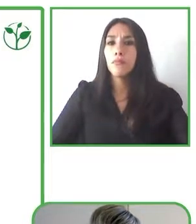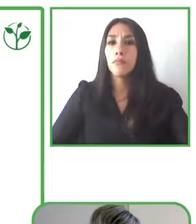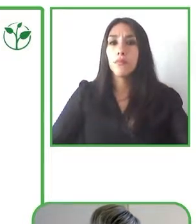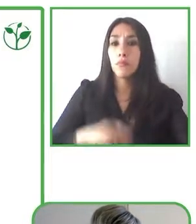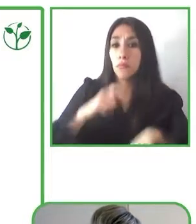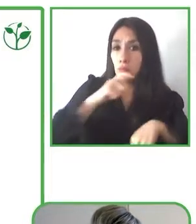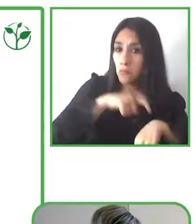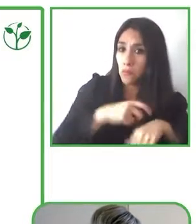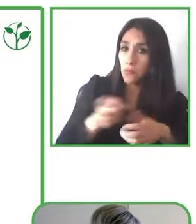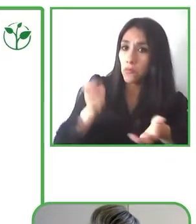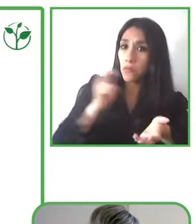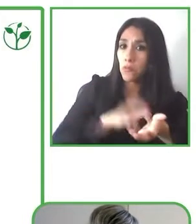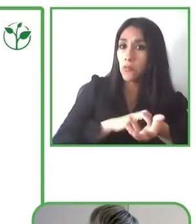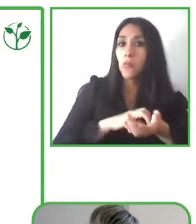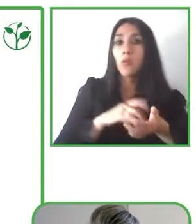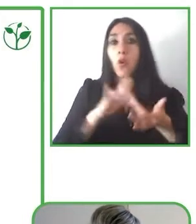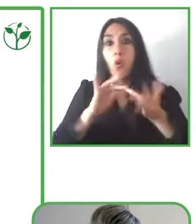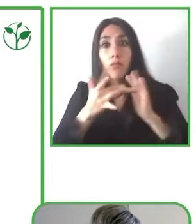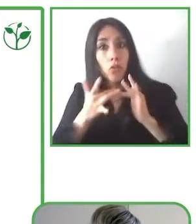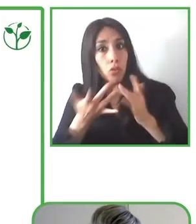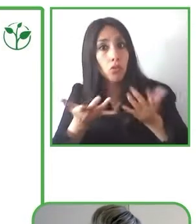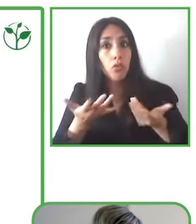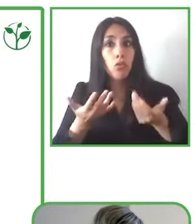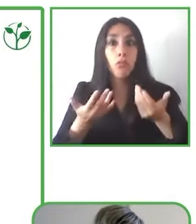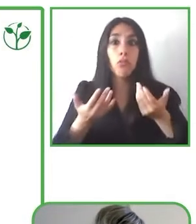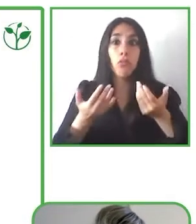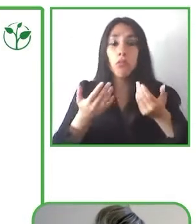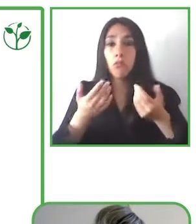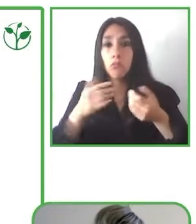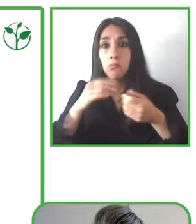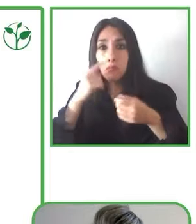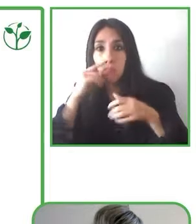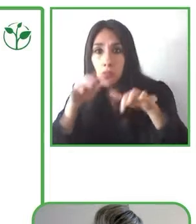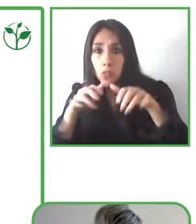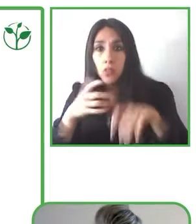events then we've also created a database of professionals